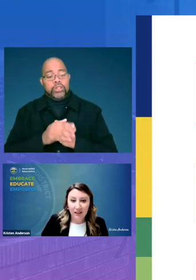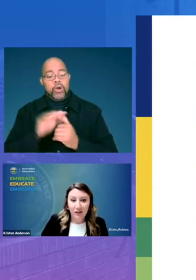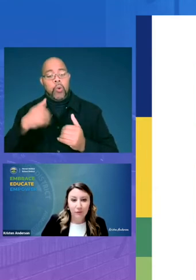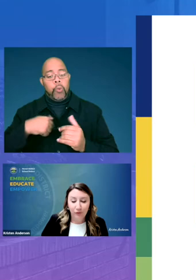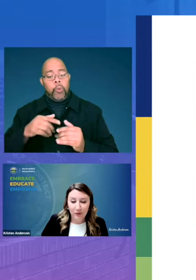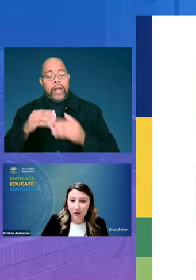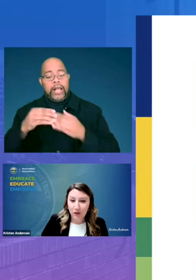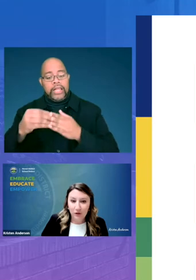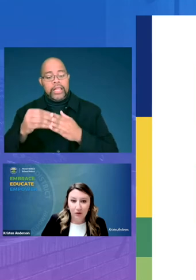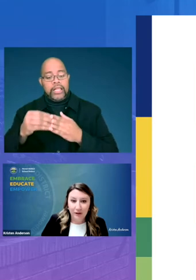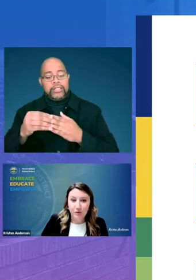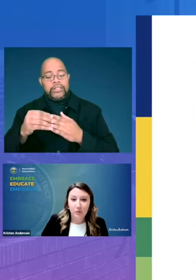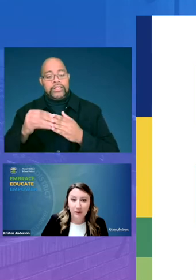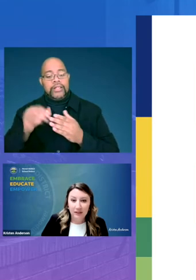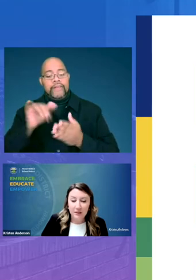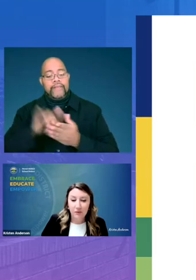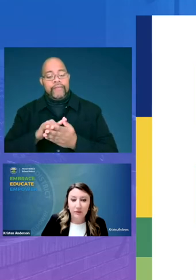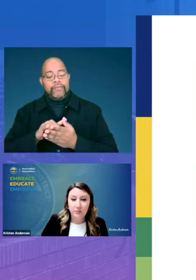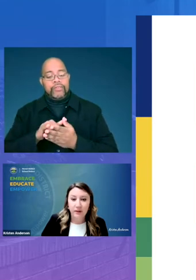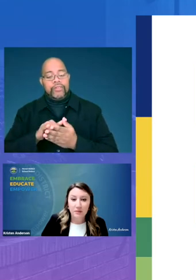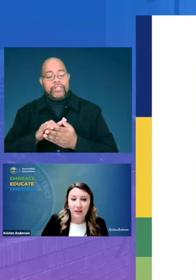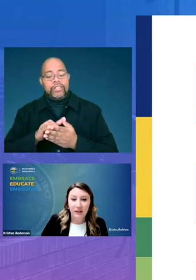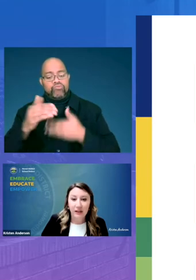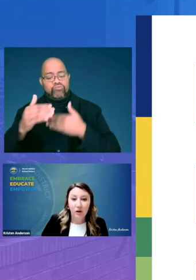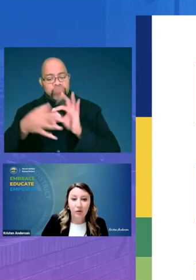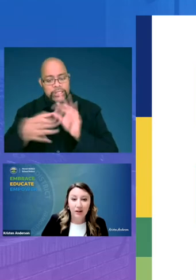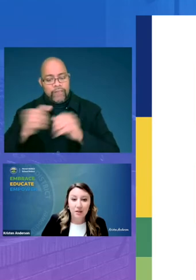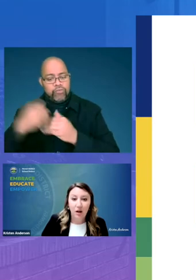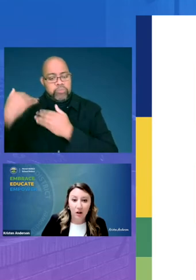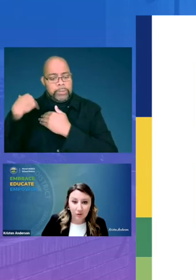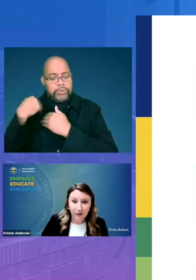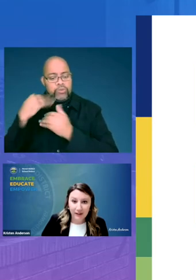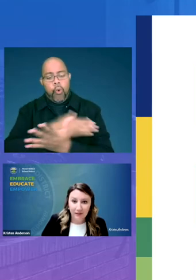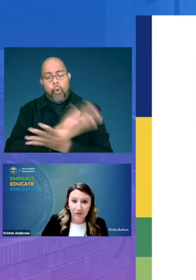on the framework of the gradual release of the responsibility across all grade levels